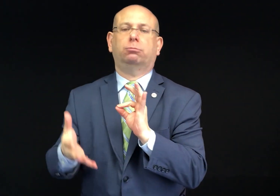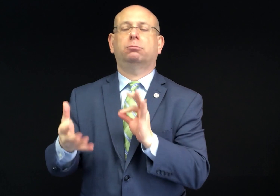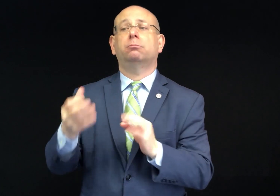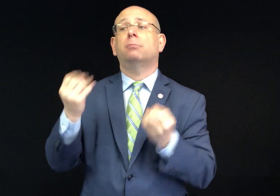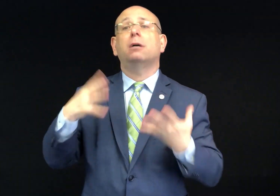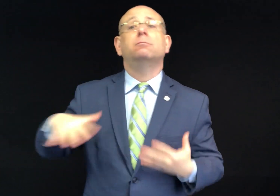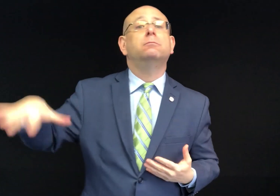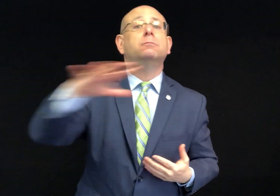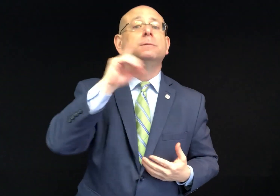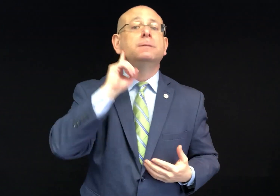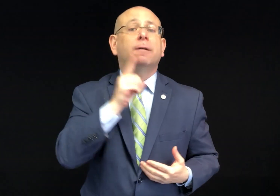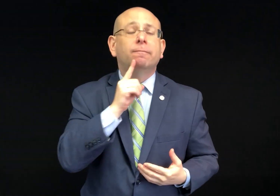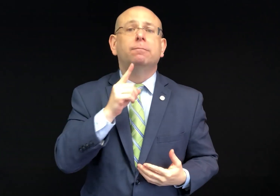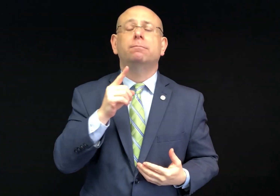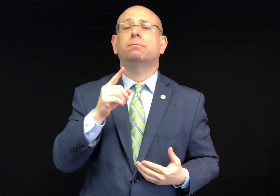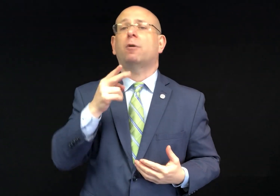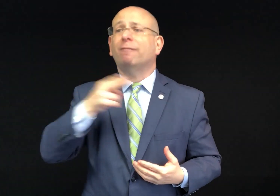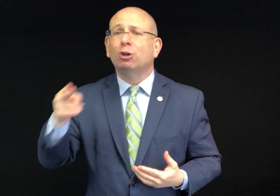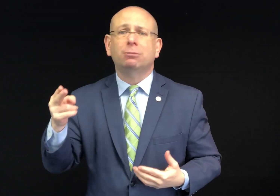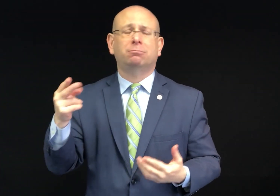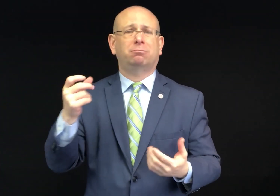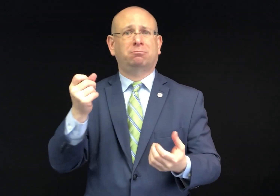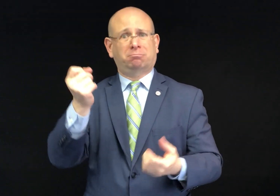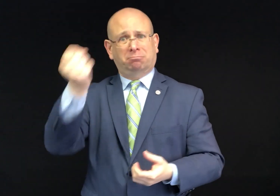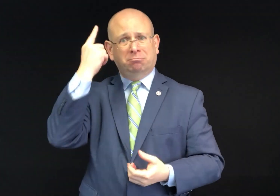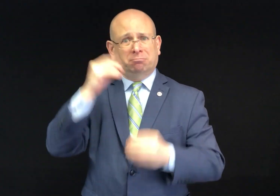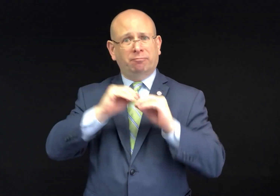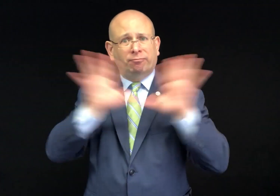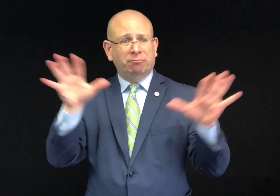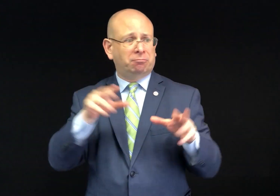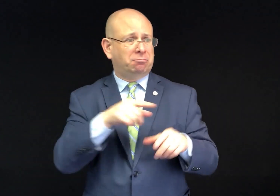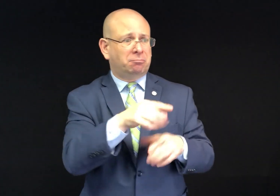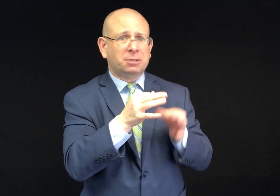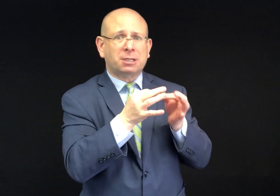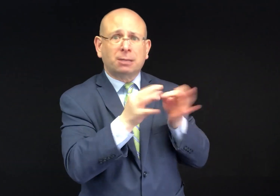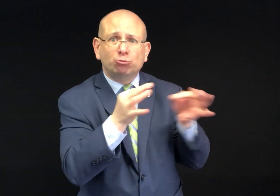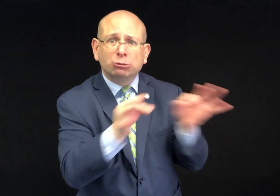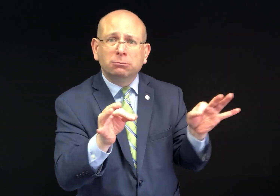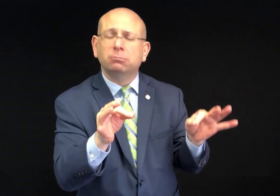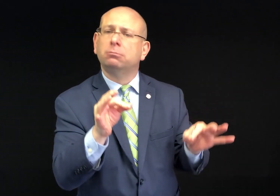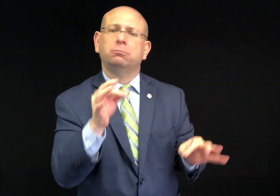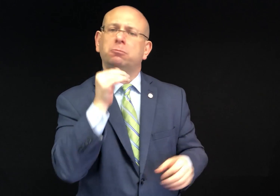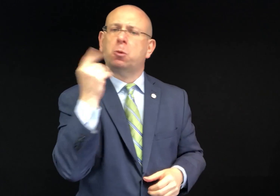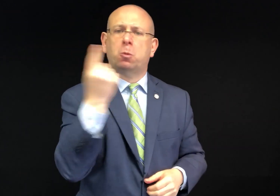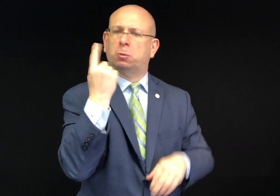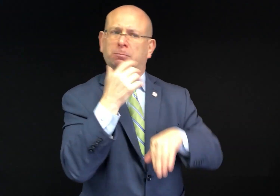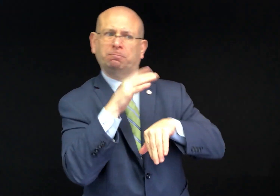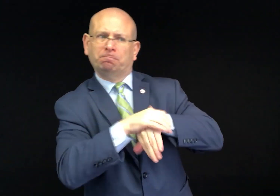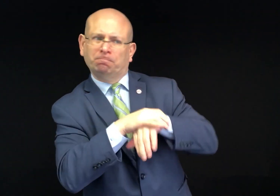Captioning in English is not accessible for many deaf and hard of hearing people